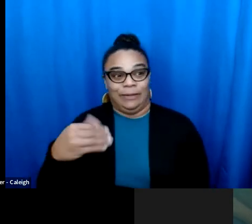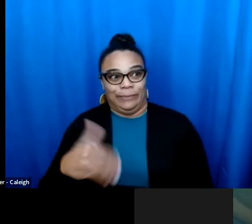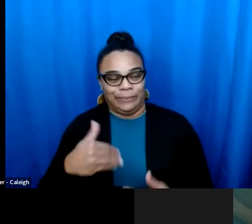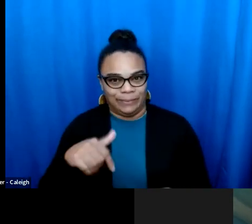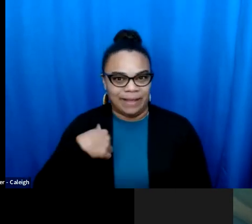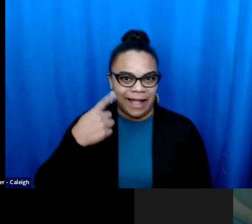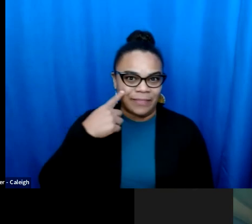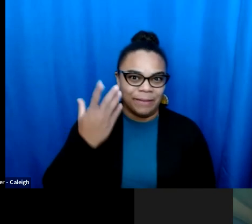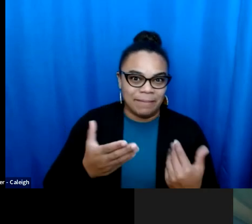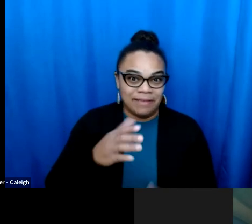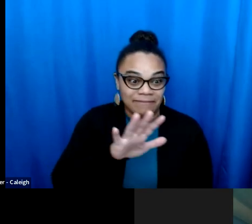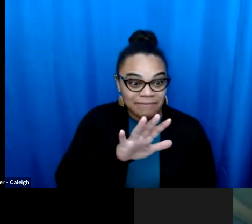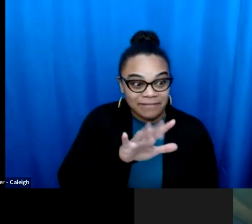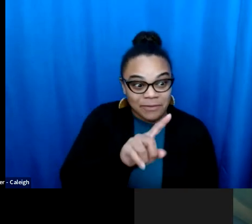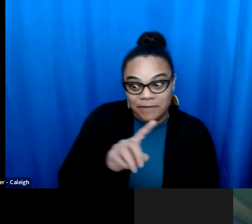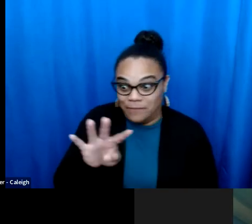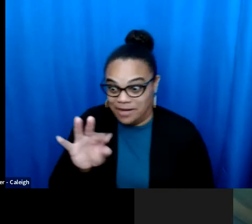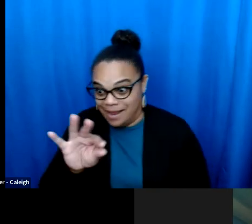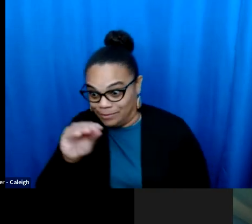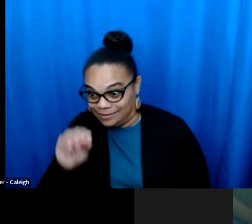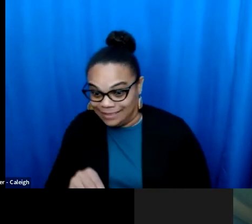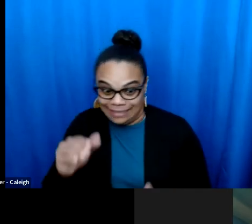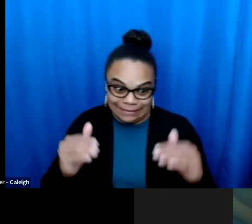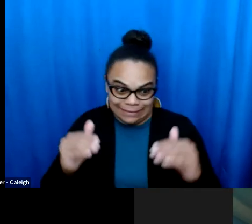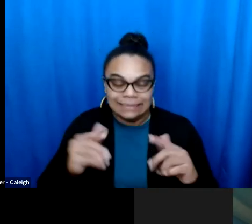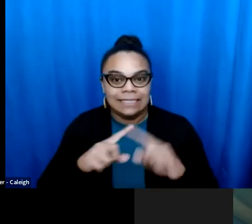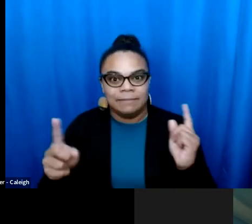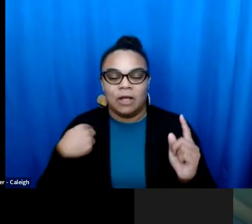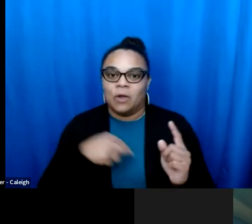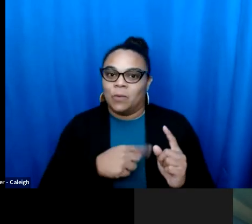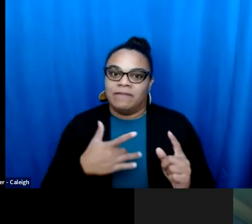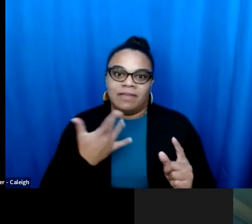they want freedom to prevail. And so I I believe that it was gonna happen Didn't think it would happen with 58%. to happen. I didn't think it would happen with 58%.